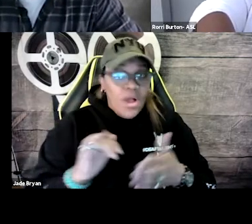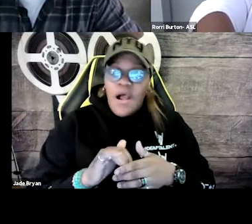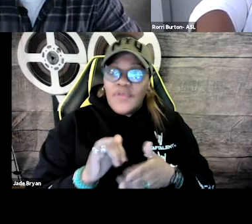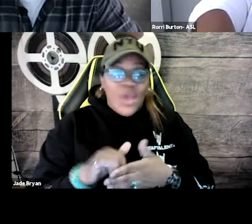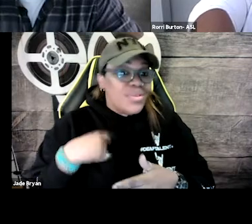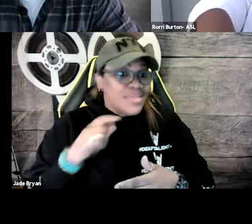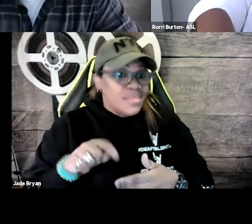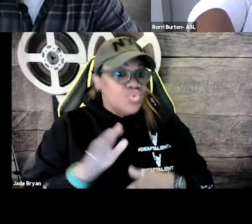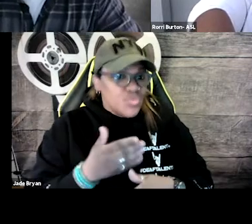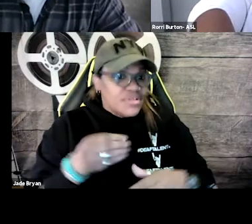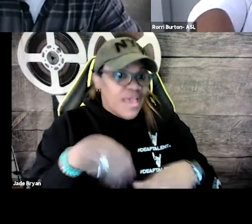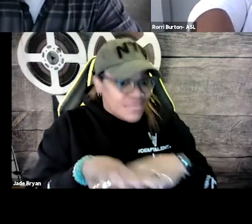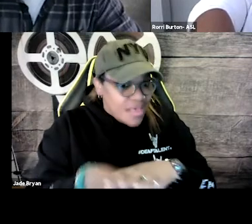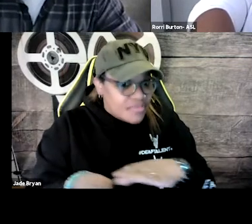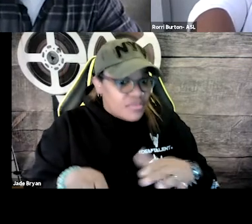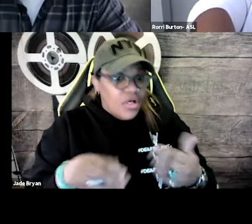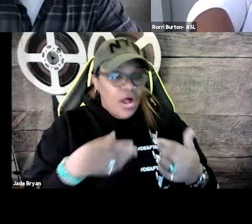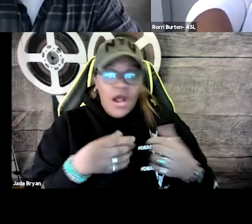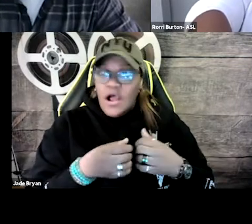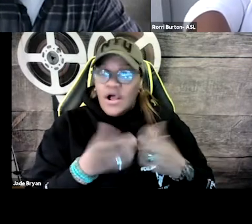that we need music access.